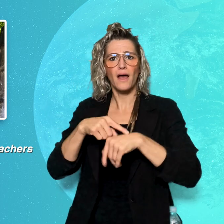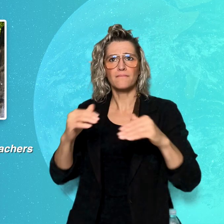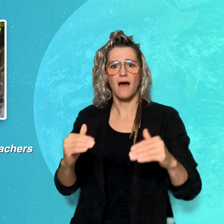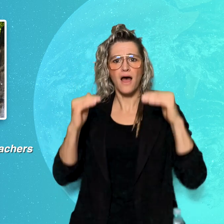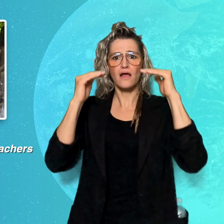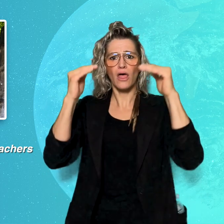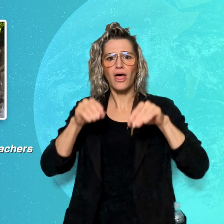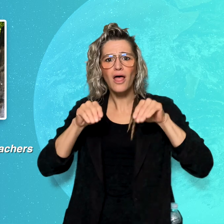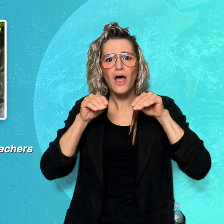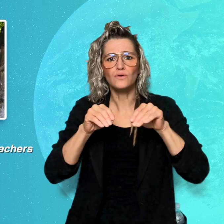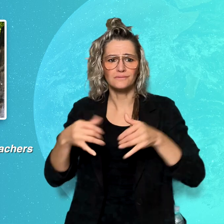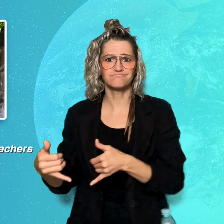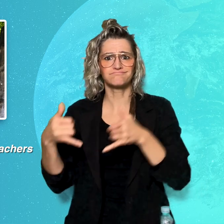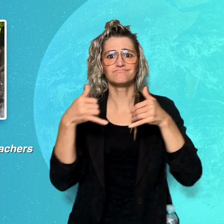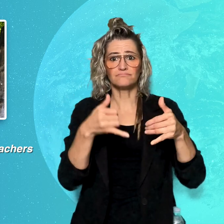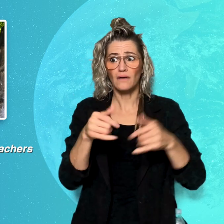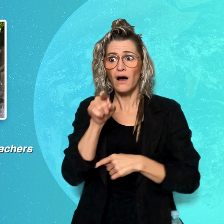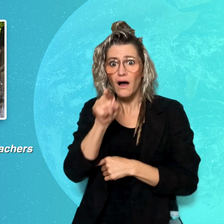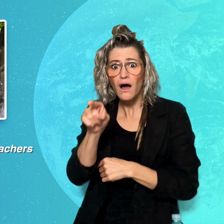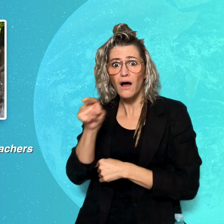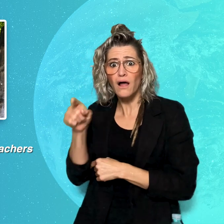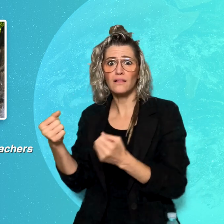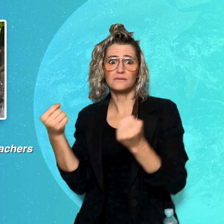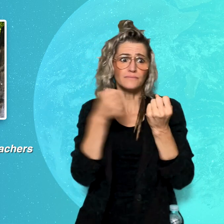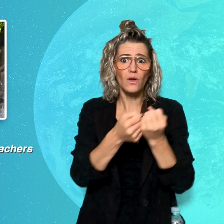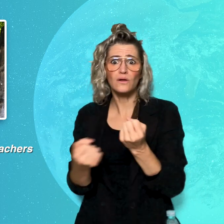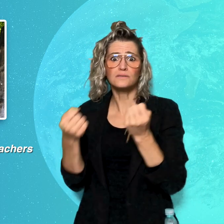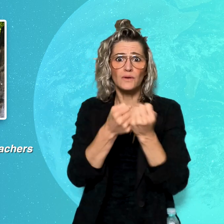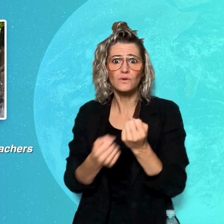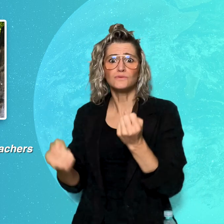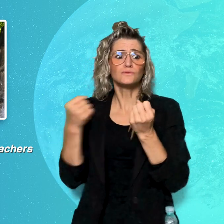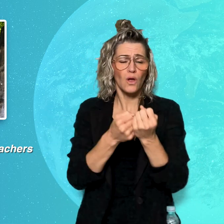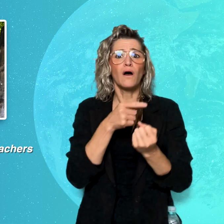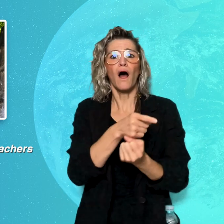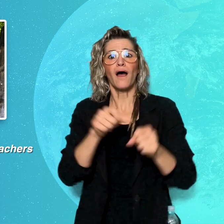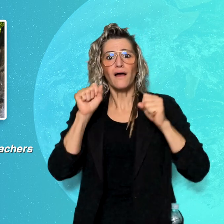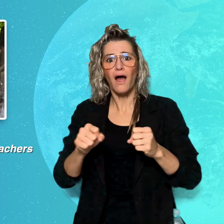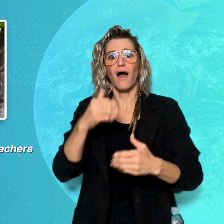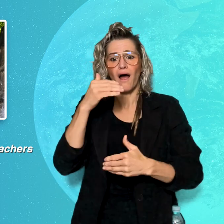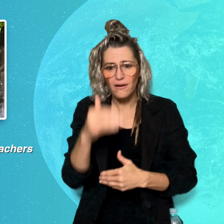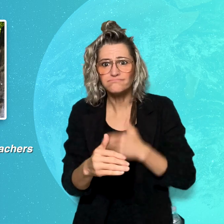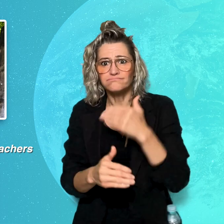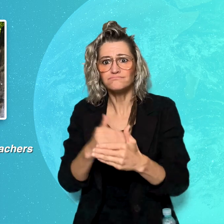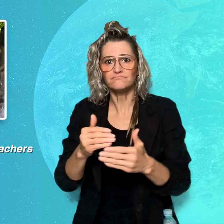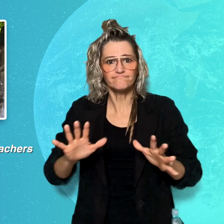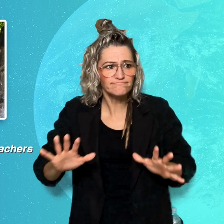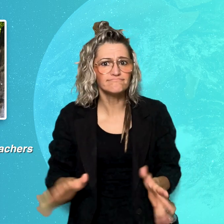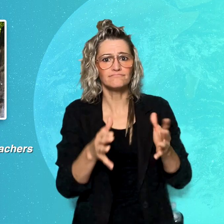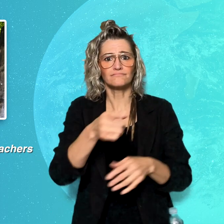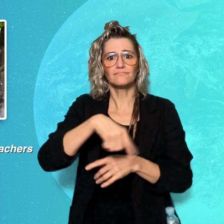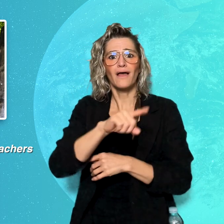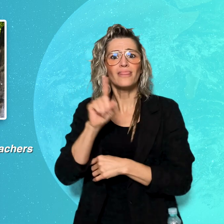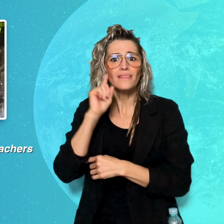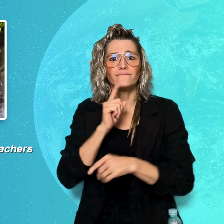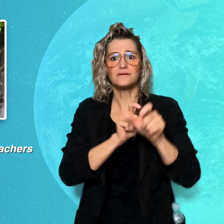Education Award. These sources helped make it possible for Deaf individuals